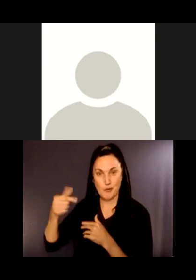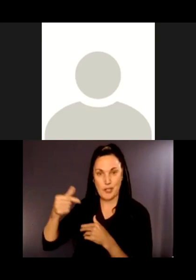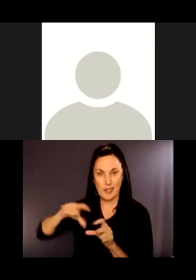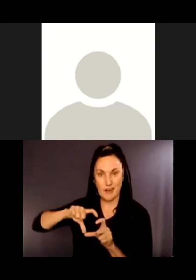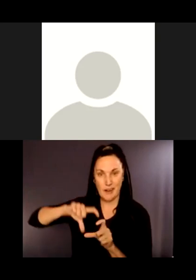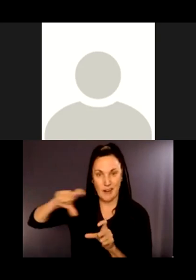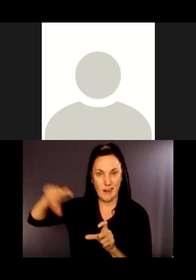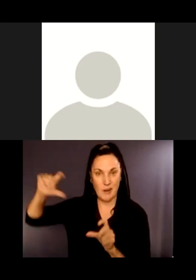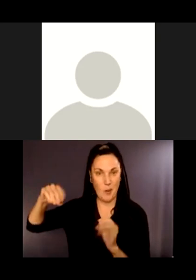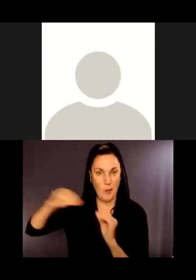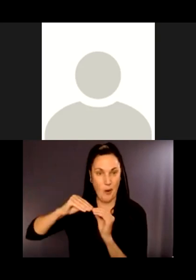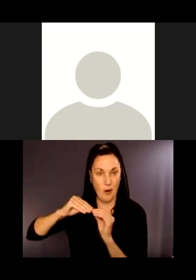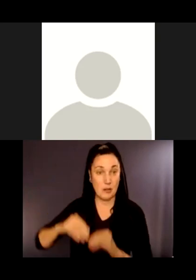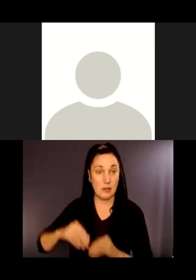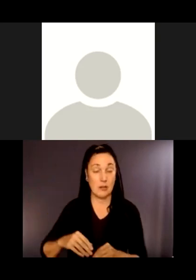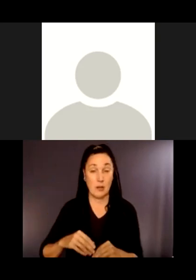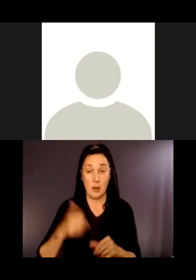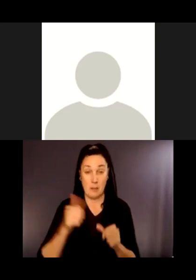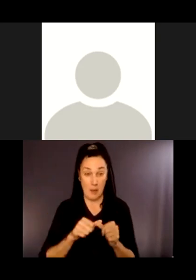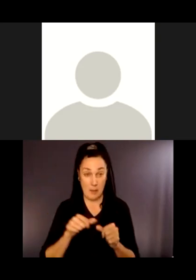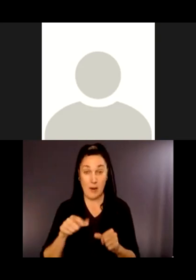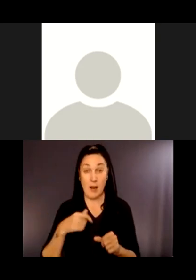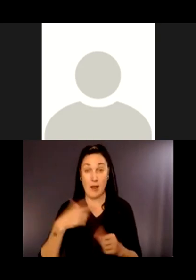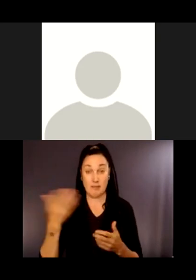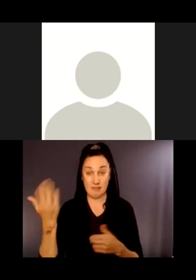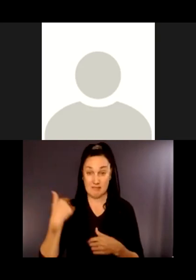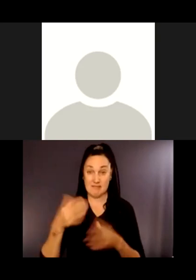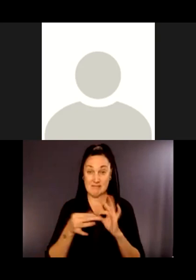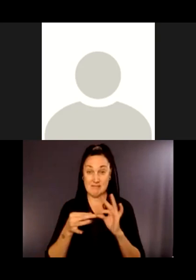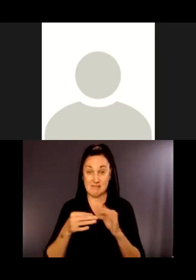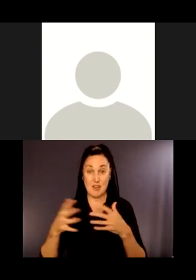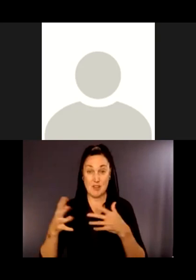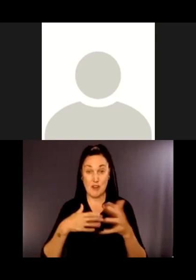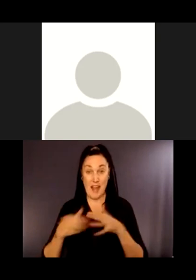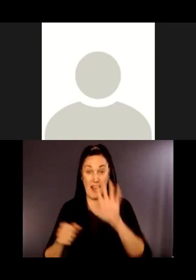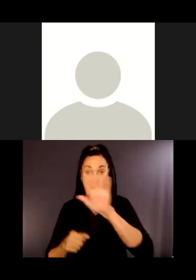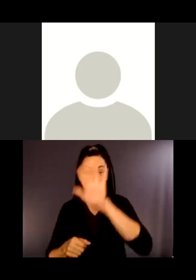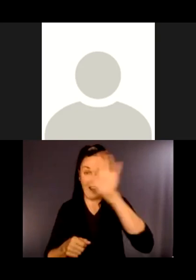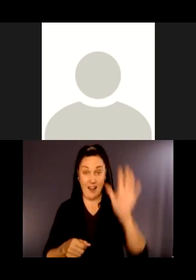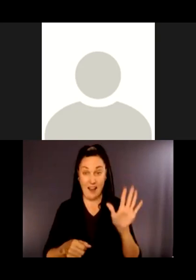I told you is private property, so how is this going to affect the people that live there?